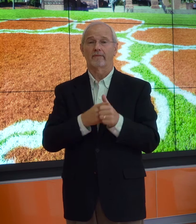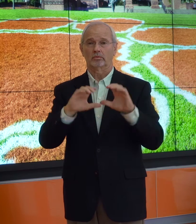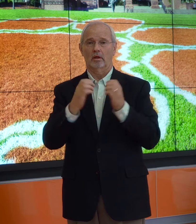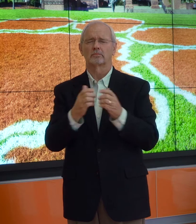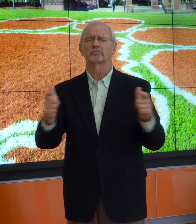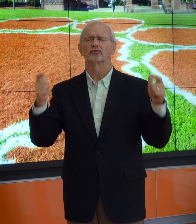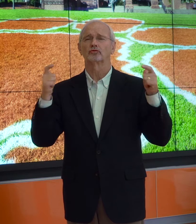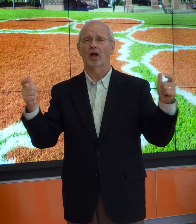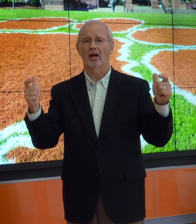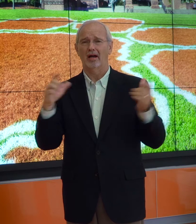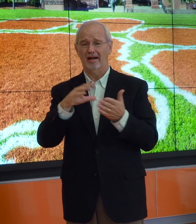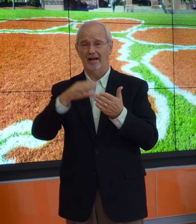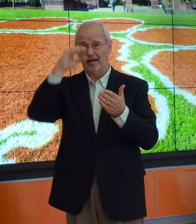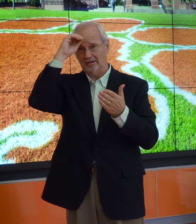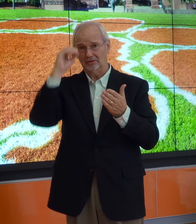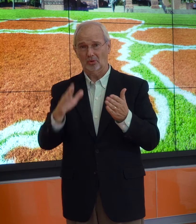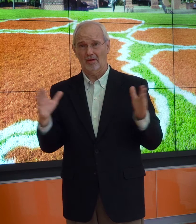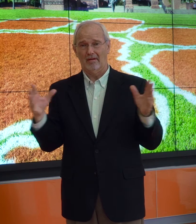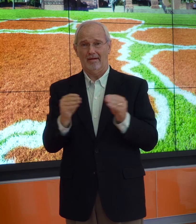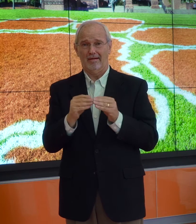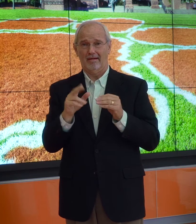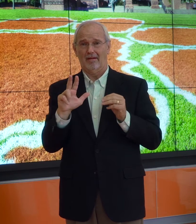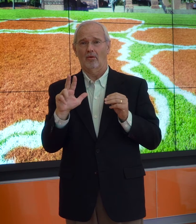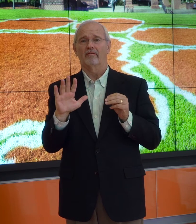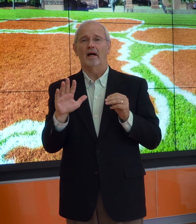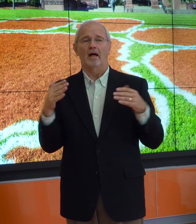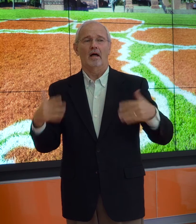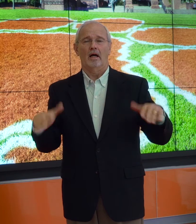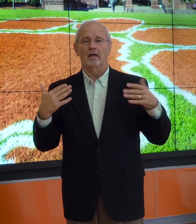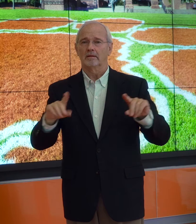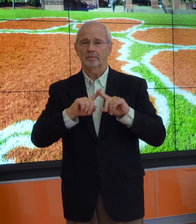The first class was huge... a total of 35 students.